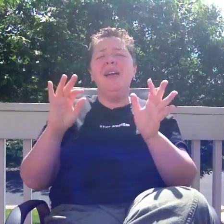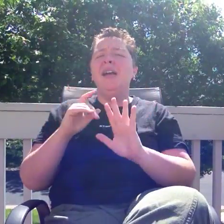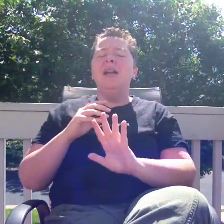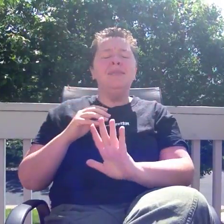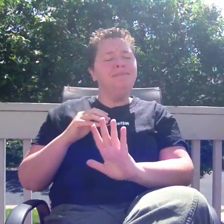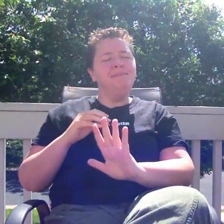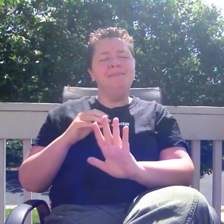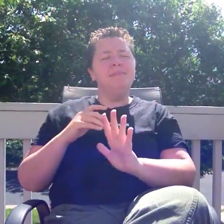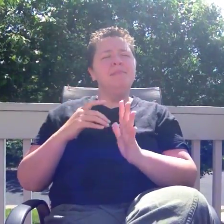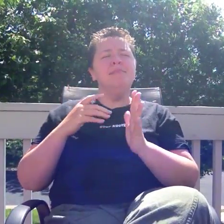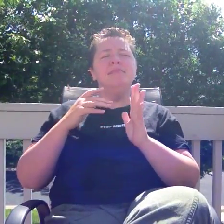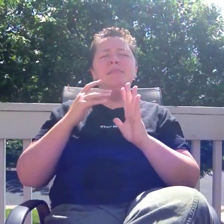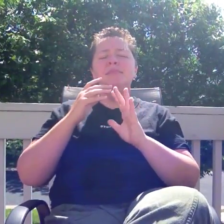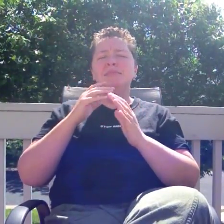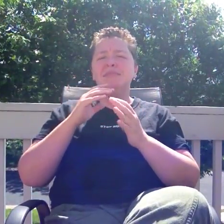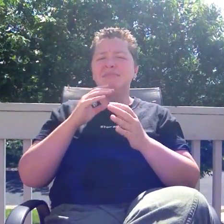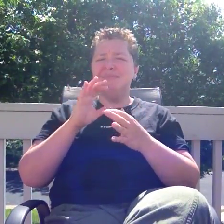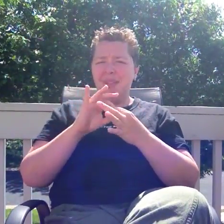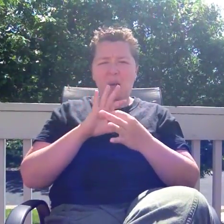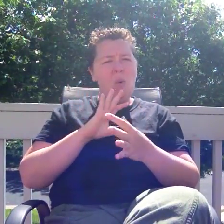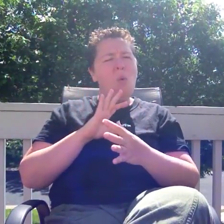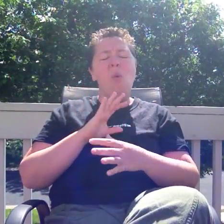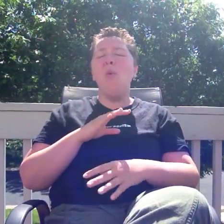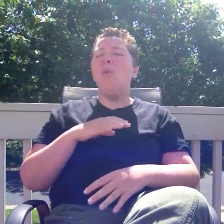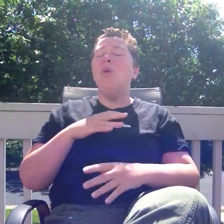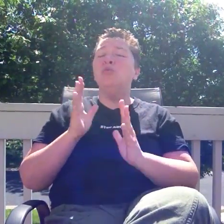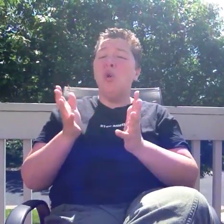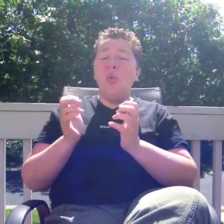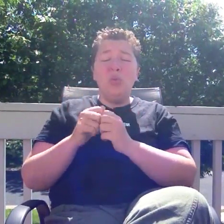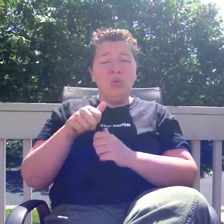So if this happens, let it go, talk with D-E-A-F compadres,